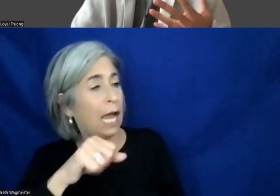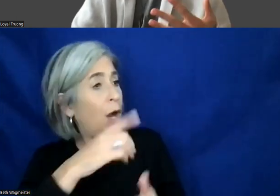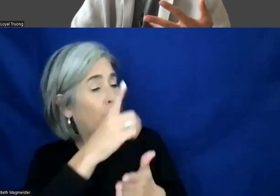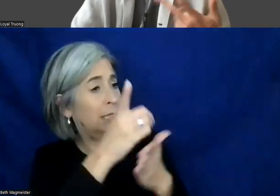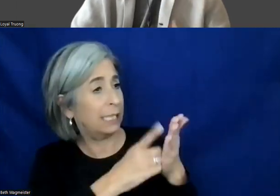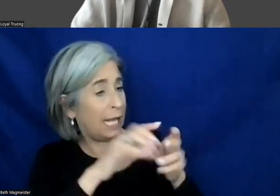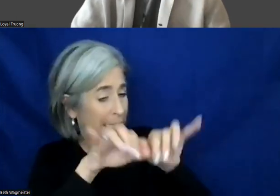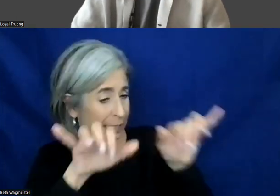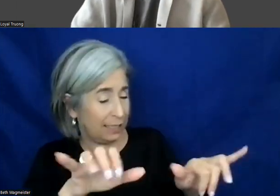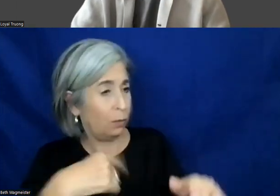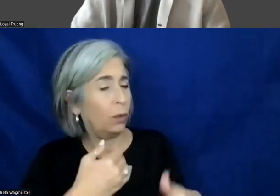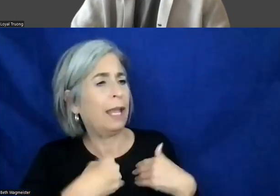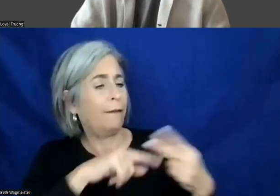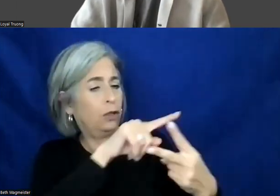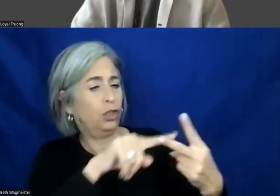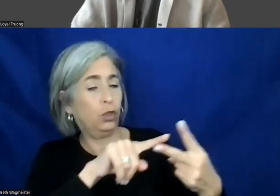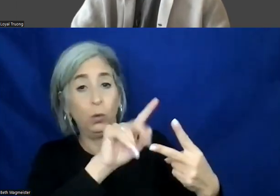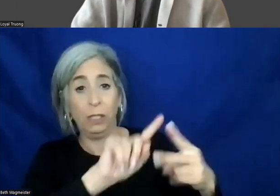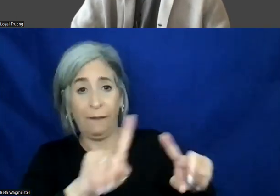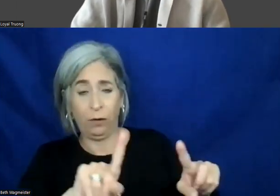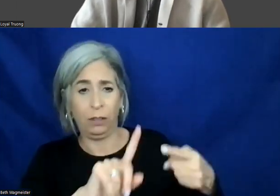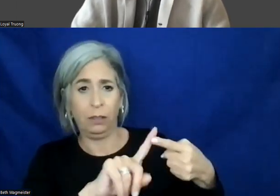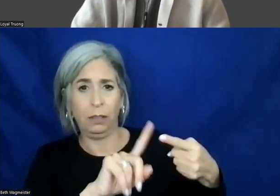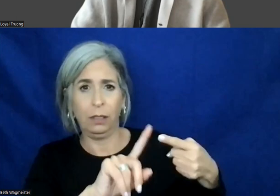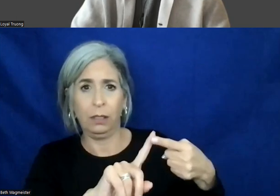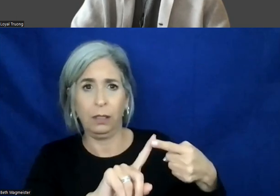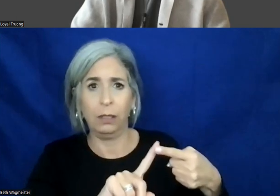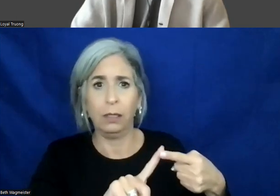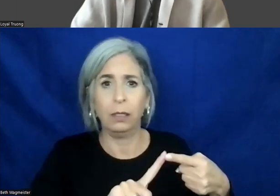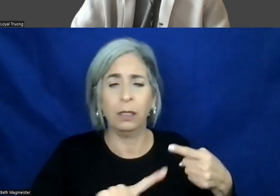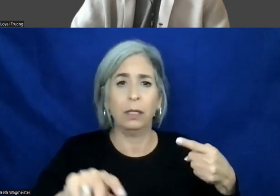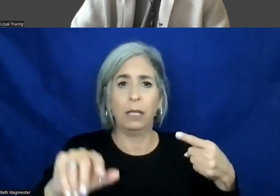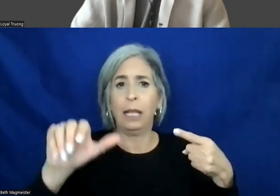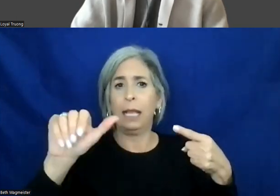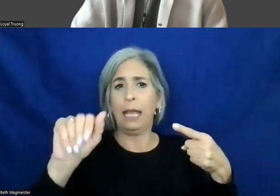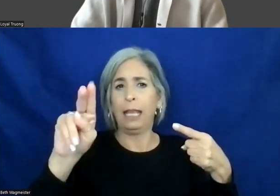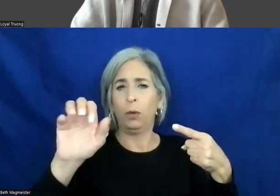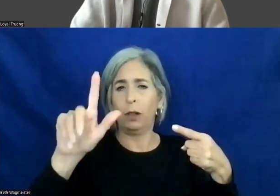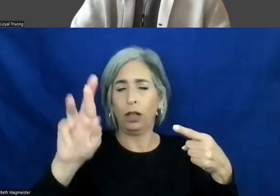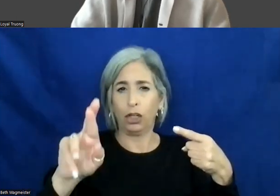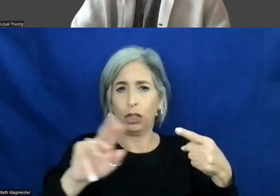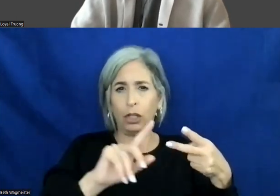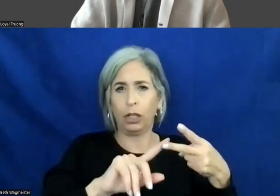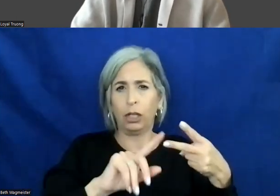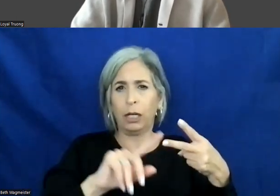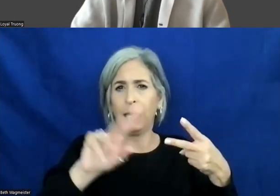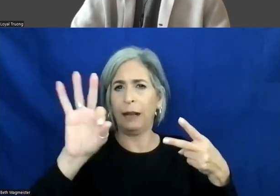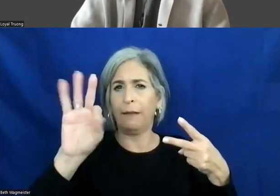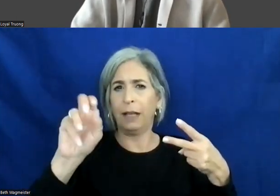we have two different ones. We have the two and we're starting to use another as well. So those